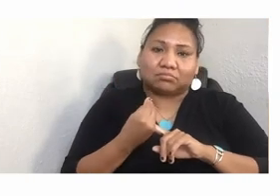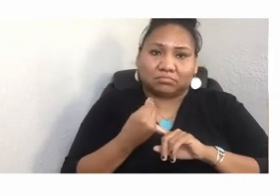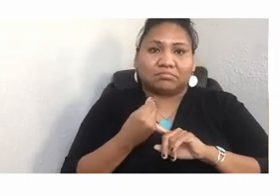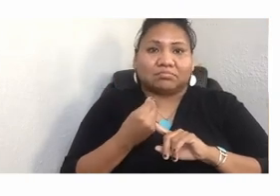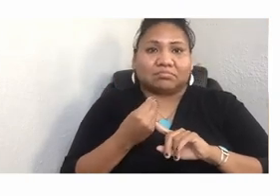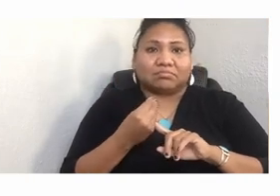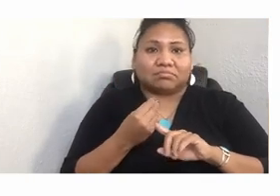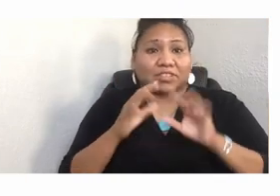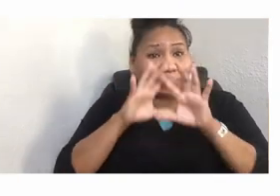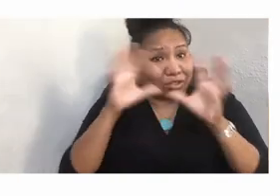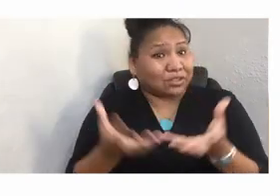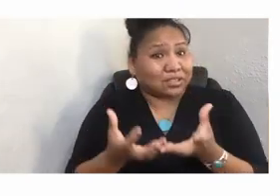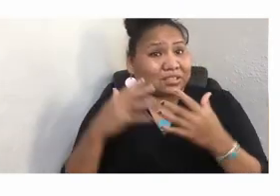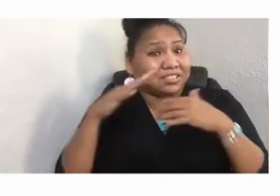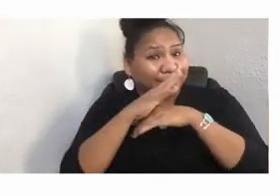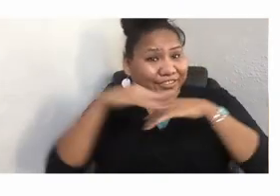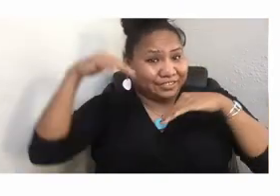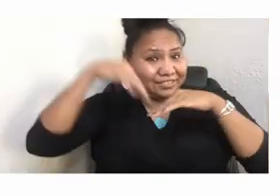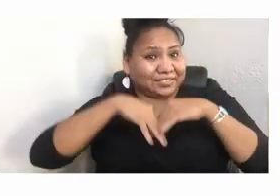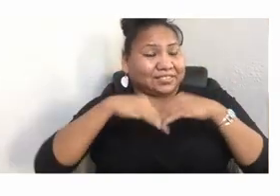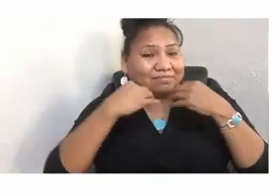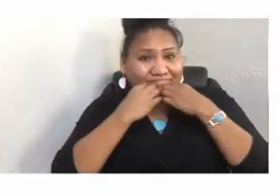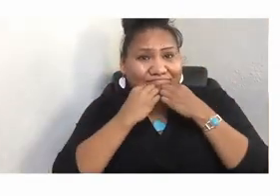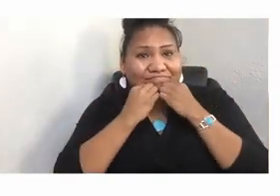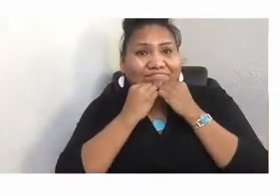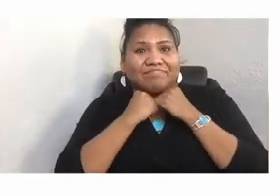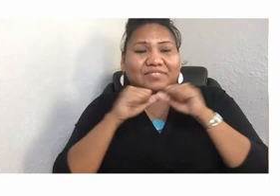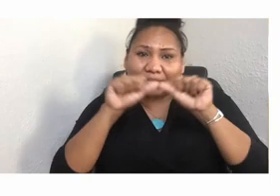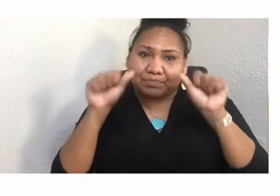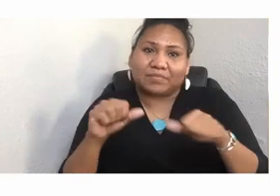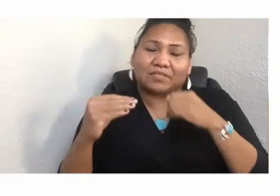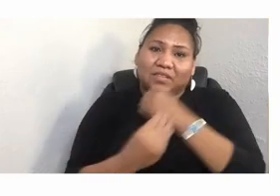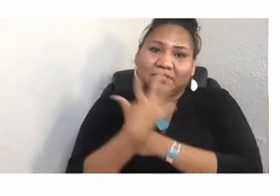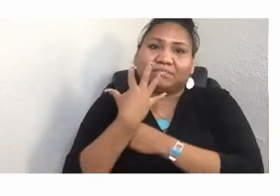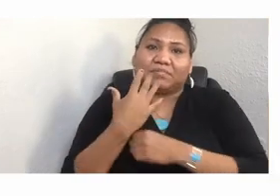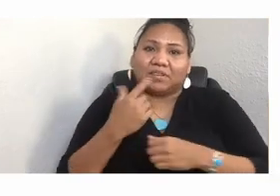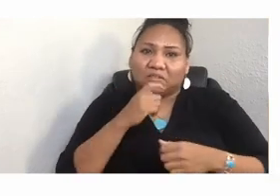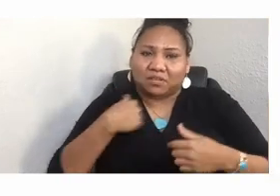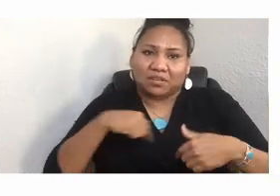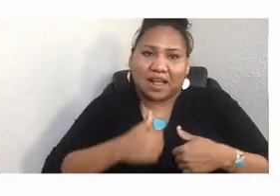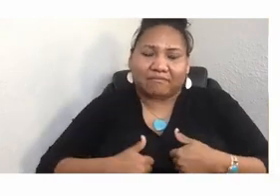are known and affect the way we all live. Indigenous language immersion schools are common.